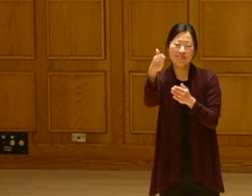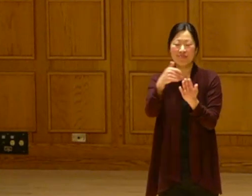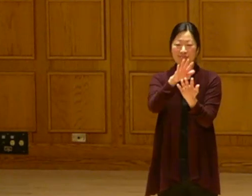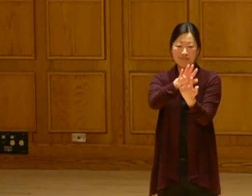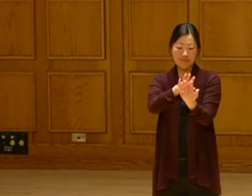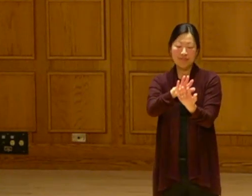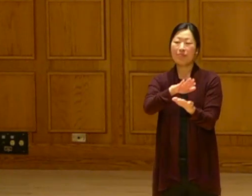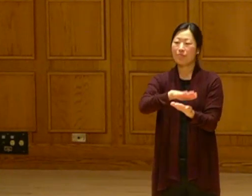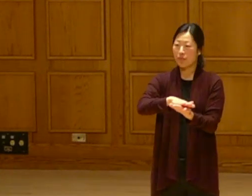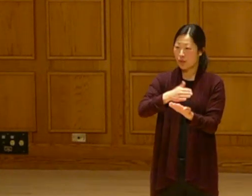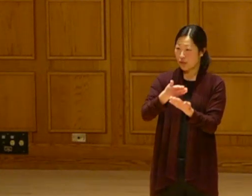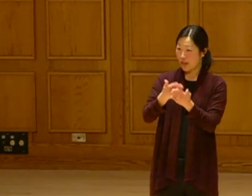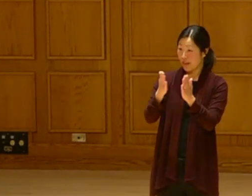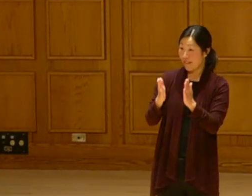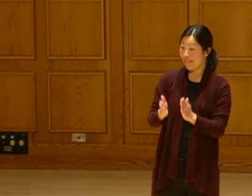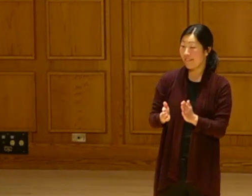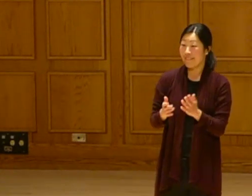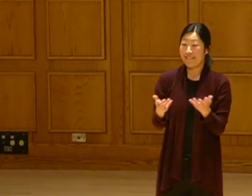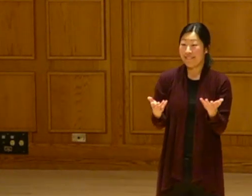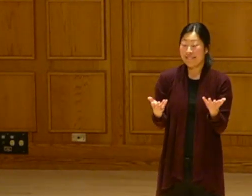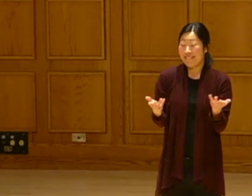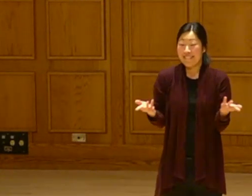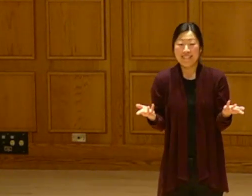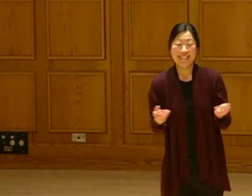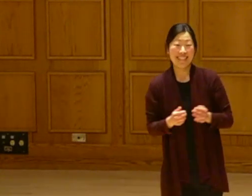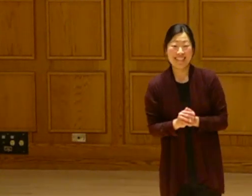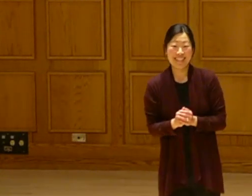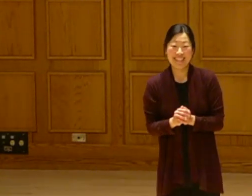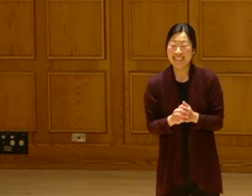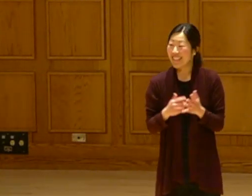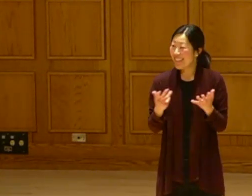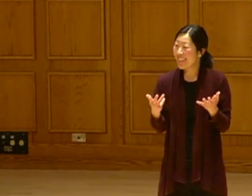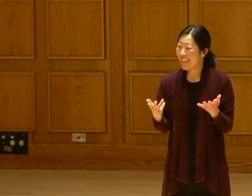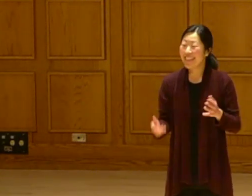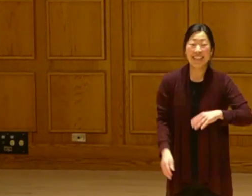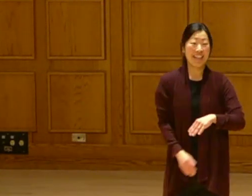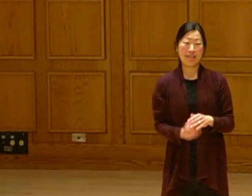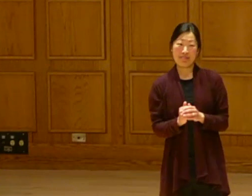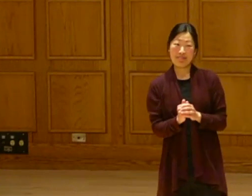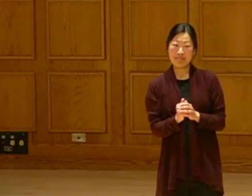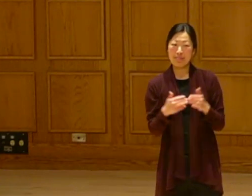you know, that are quite a lot of bit -- quite a lot younger than I am.